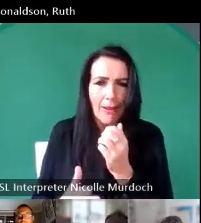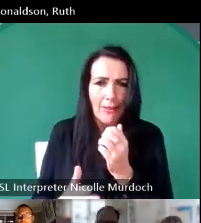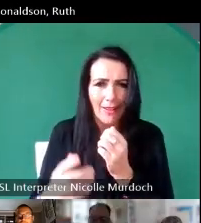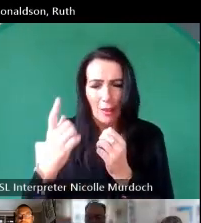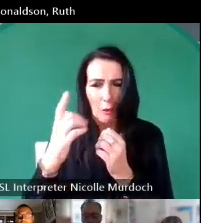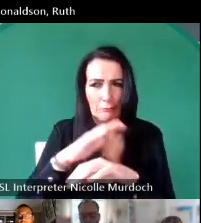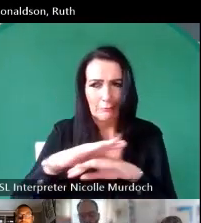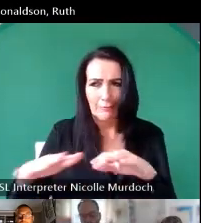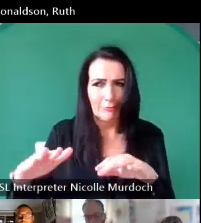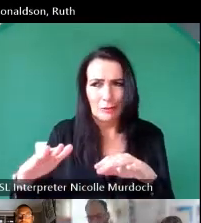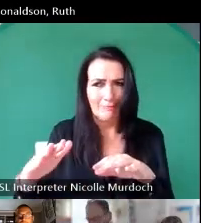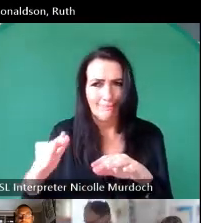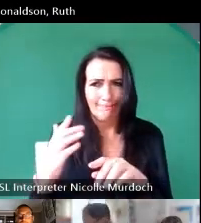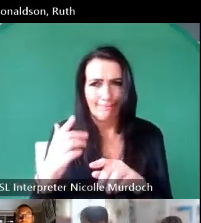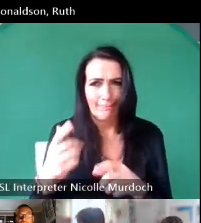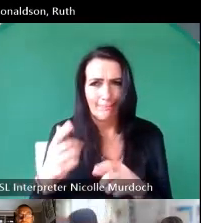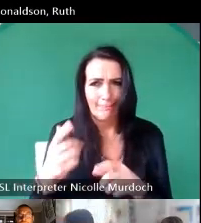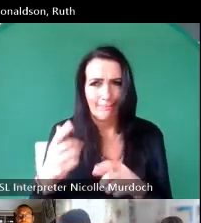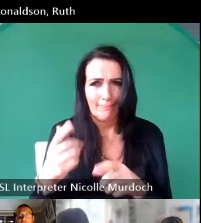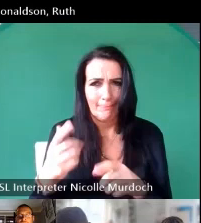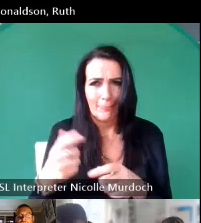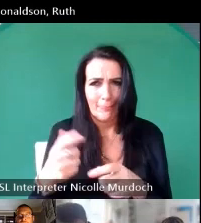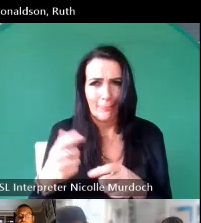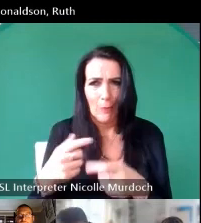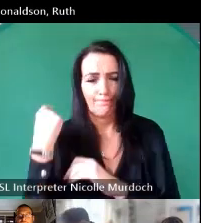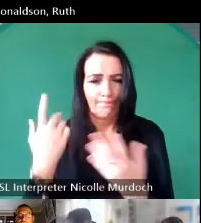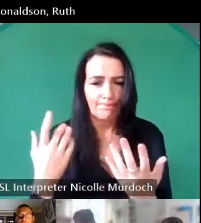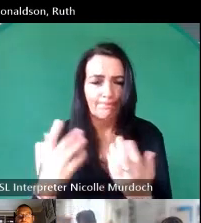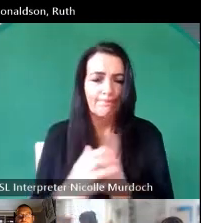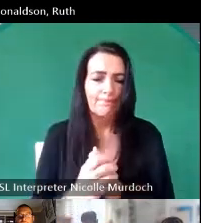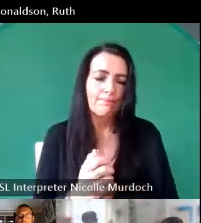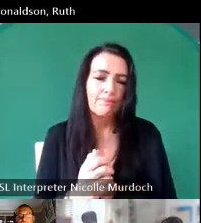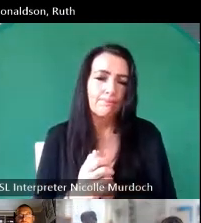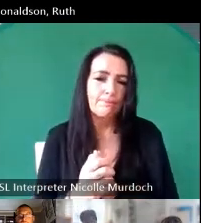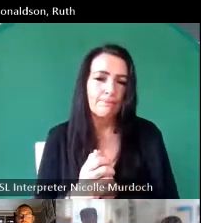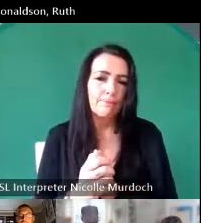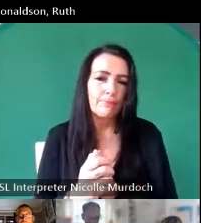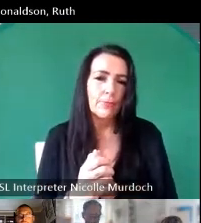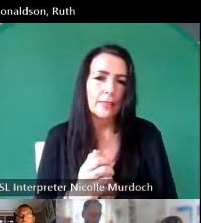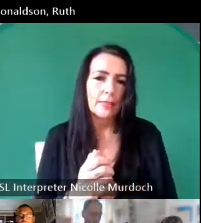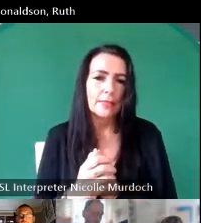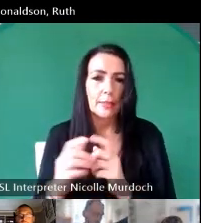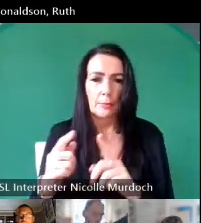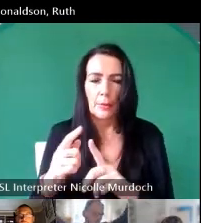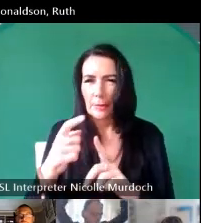those kind of things um it was like she knew that there was something going on and I think she was